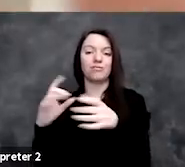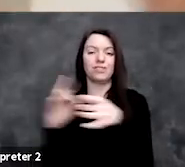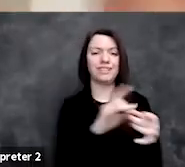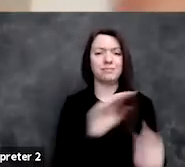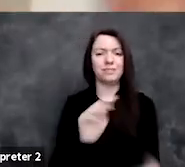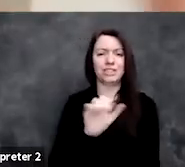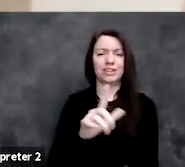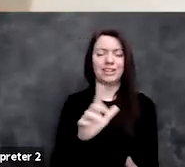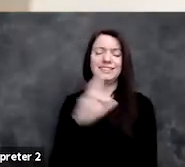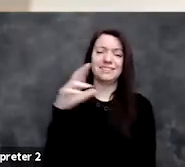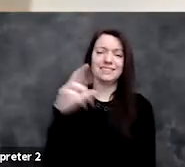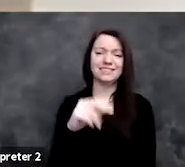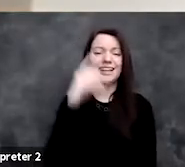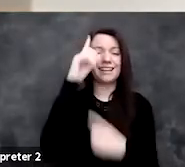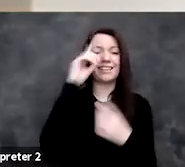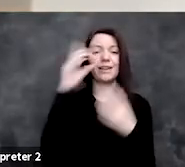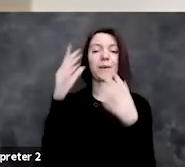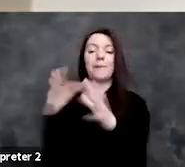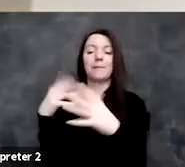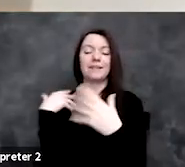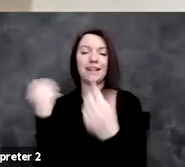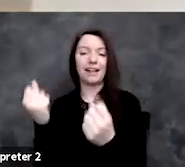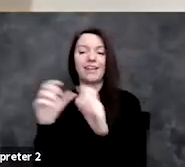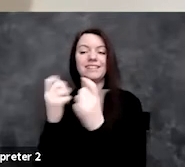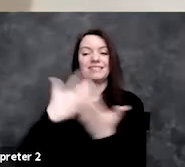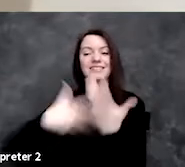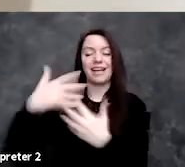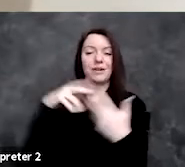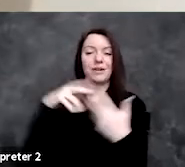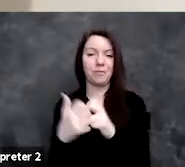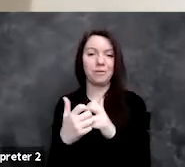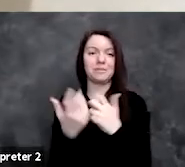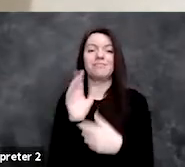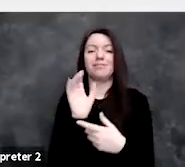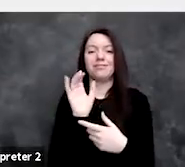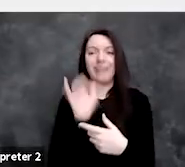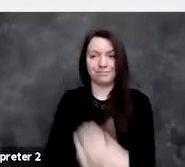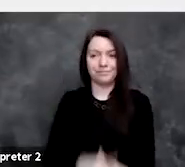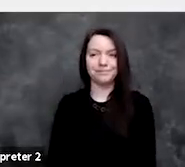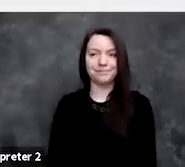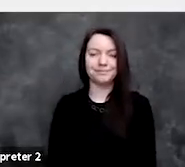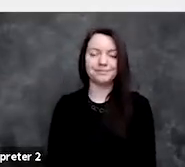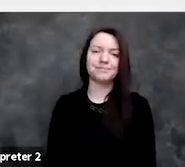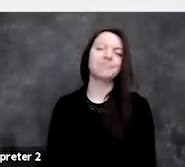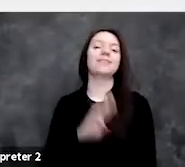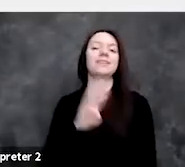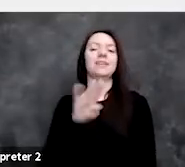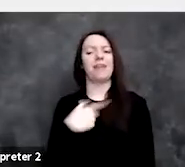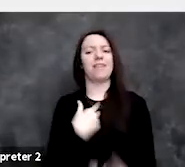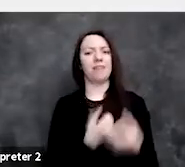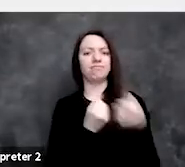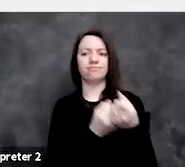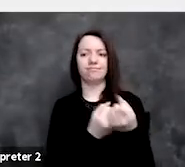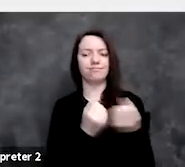I think that they are public health and societal problems. And I'd like to second what you just said